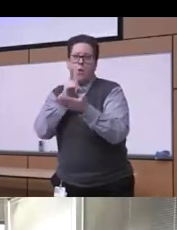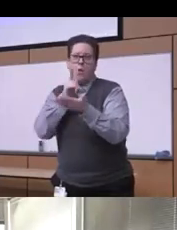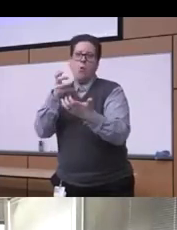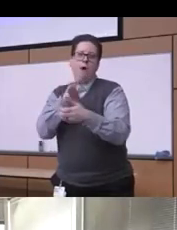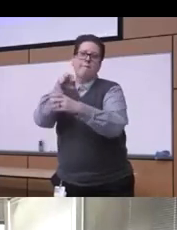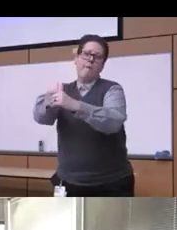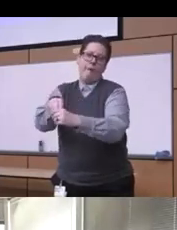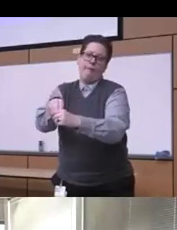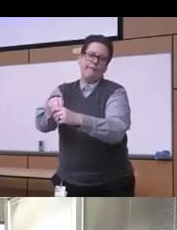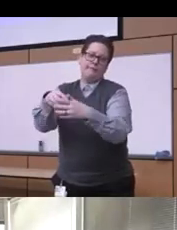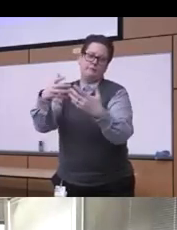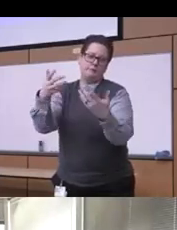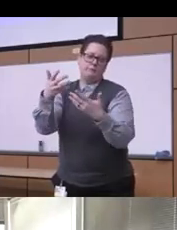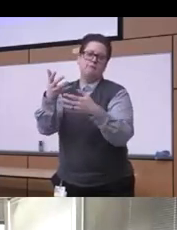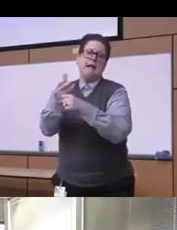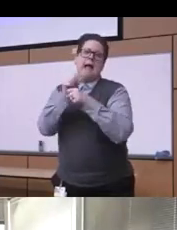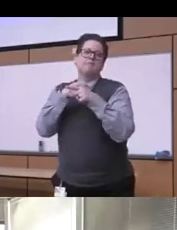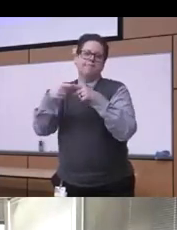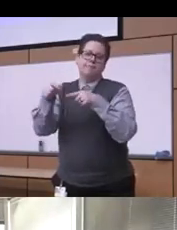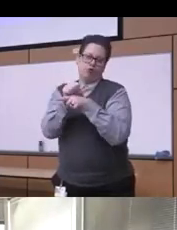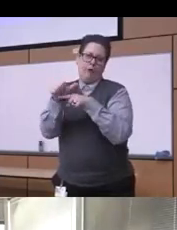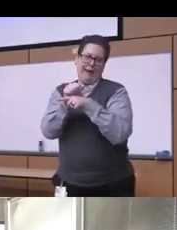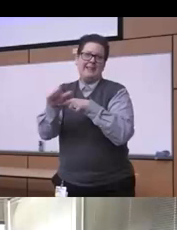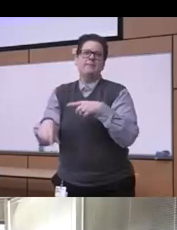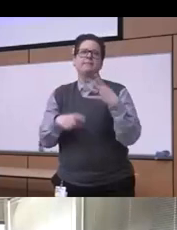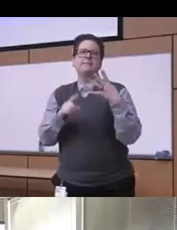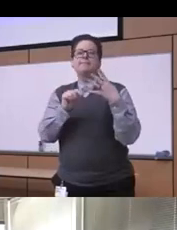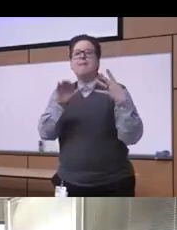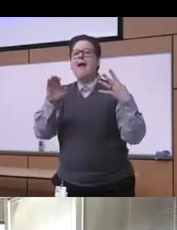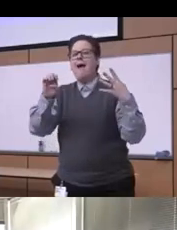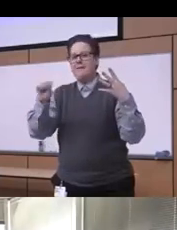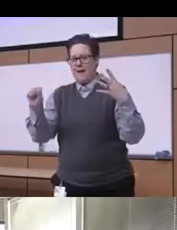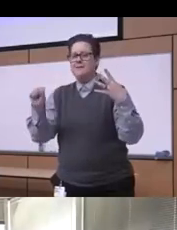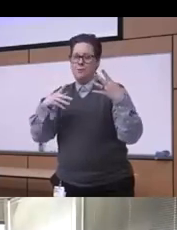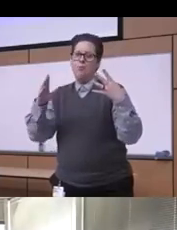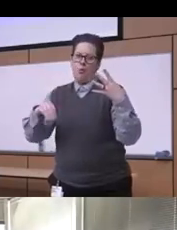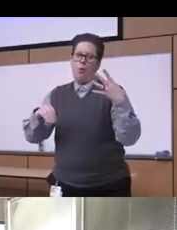and getting more training and and there's the access also program that is really established